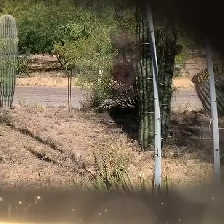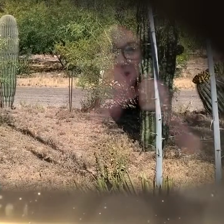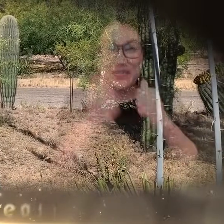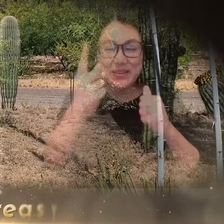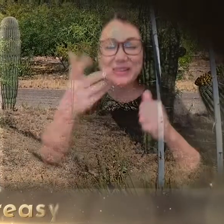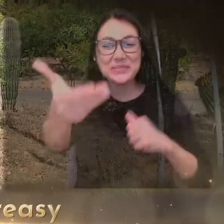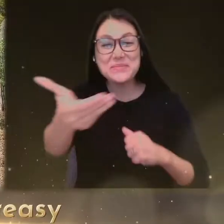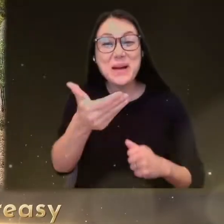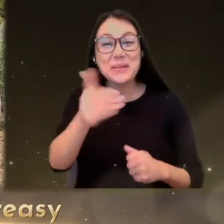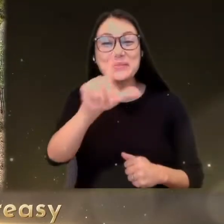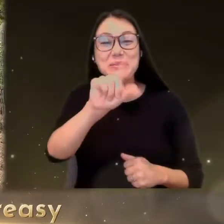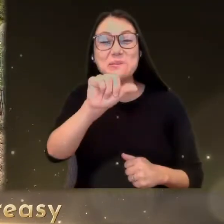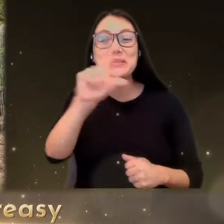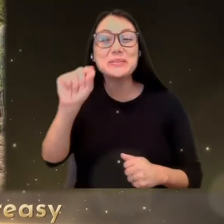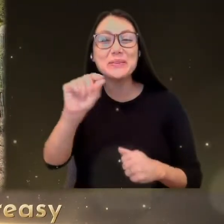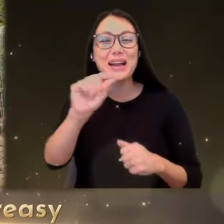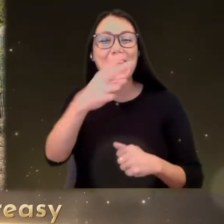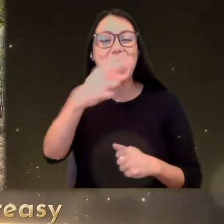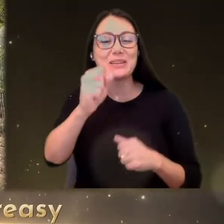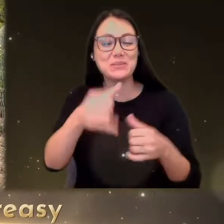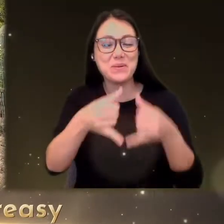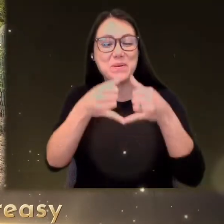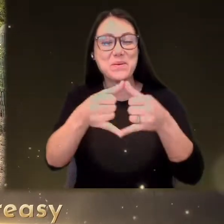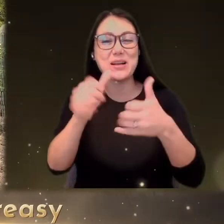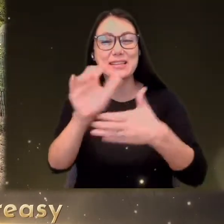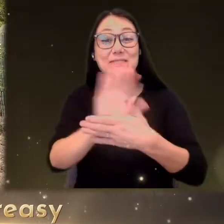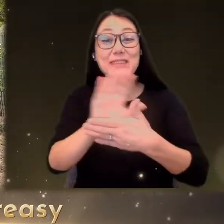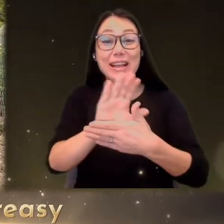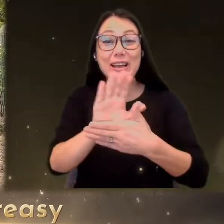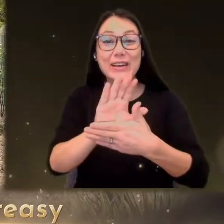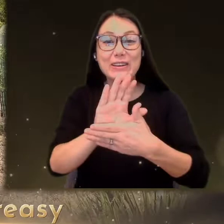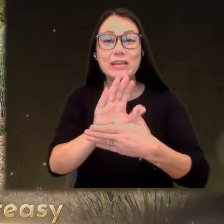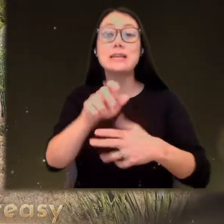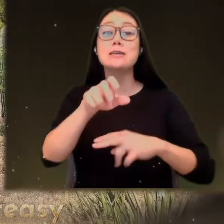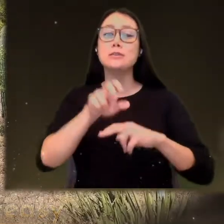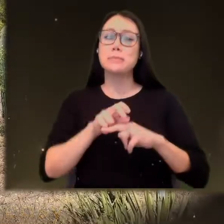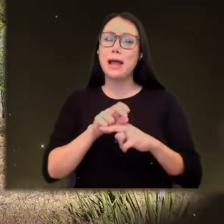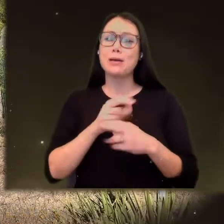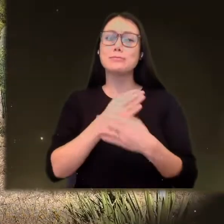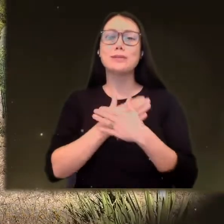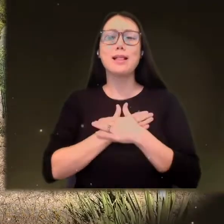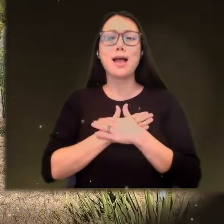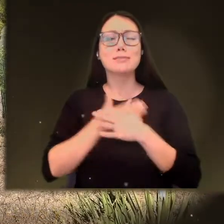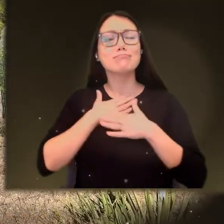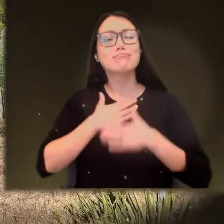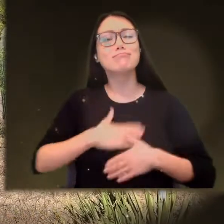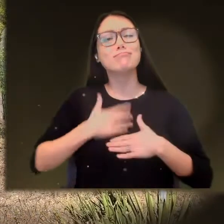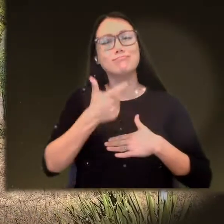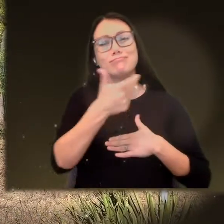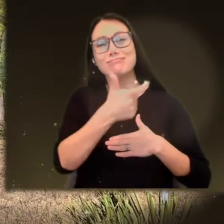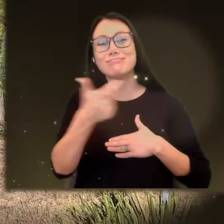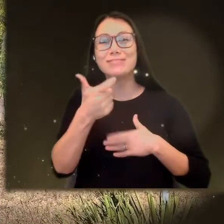HELLO EVERYONE AND WELCOME TO OUR 2020 HIGH SCHOOL AWARDS VIDEO SIT BACK, RELAX AND ENJOY AS WE